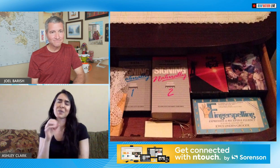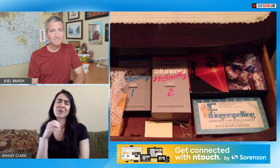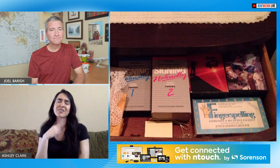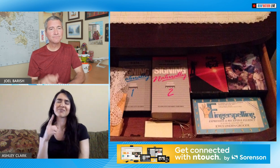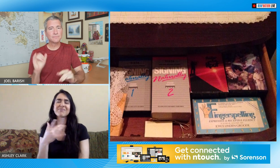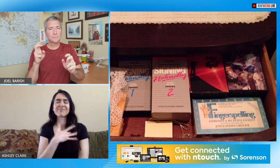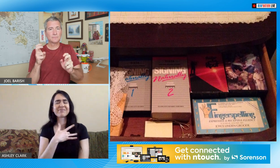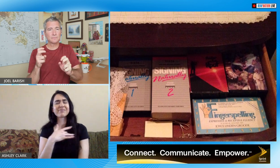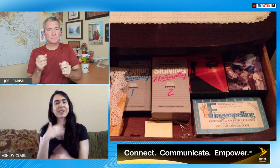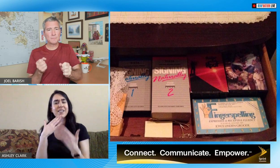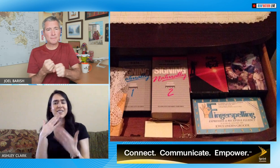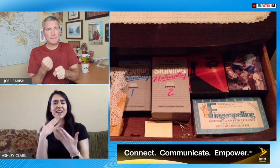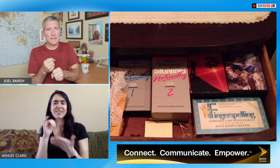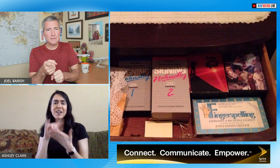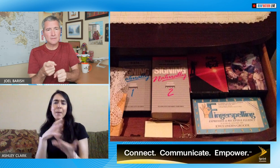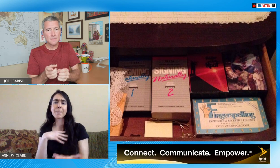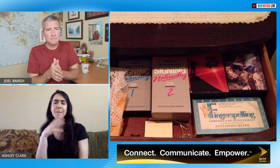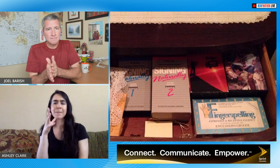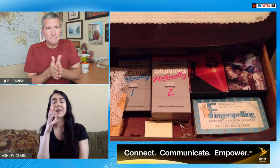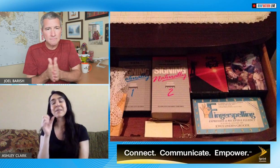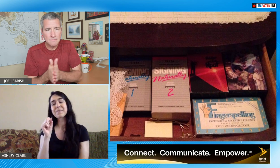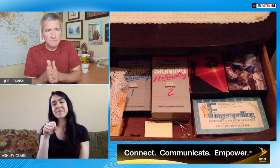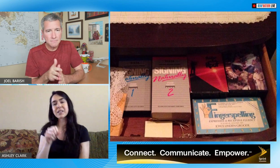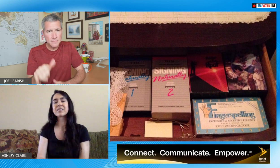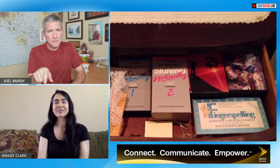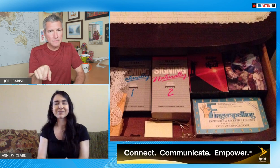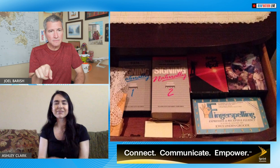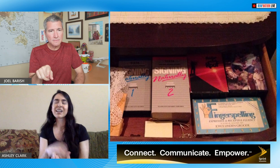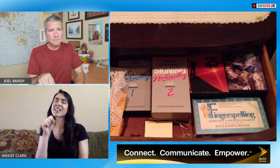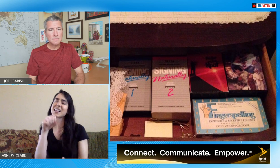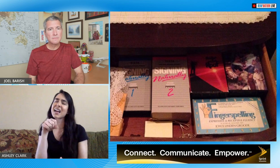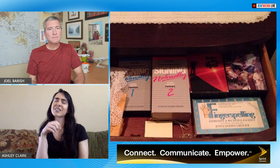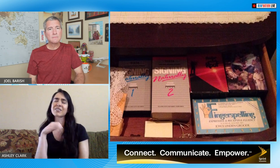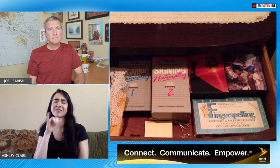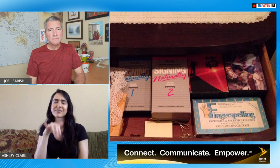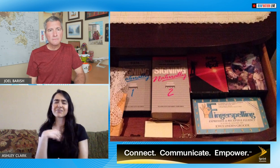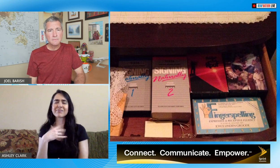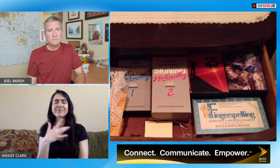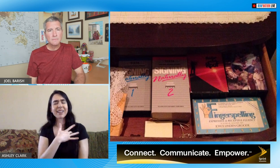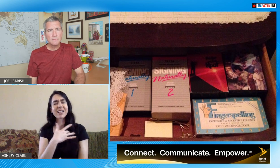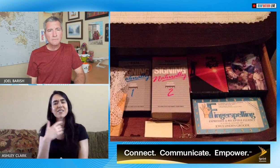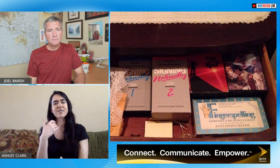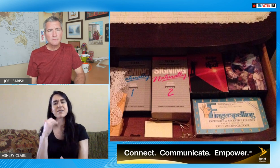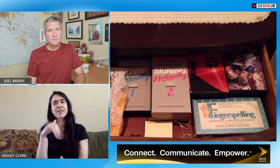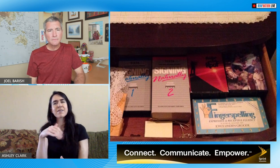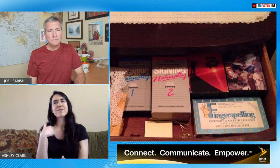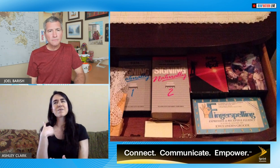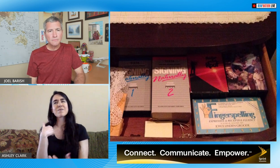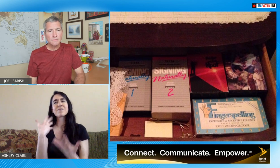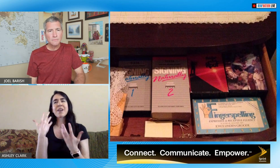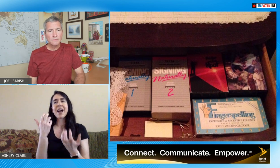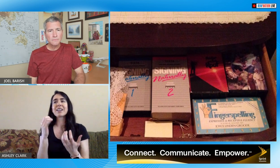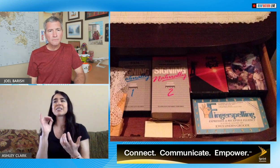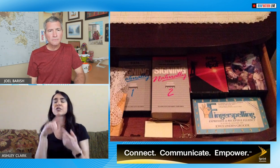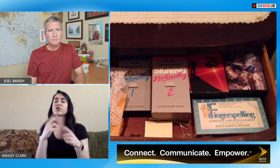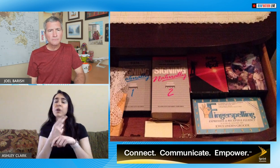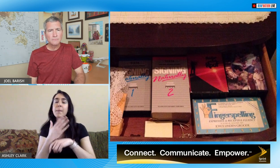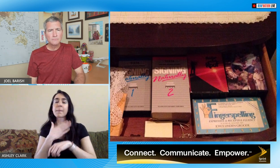is important but I was touched I'm very thankful that my parents absolutely I